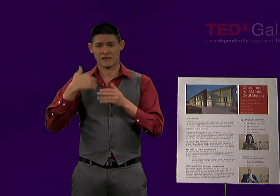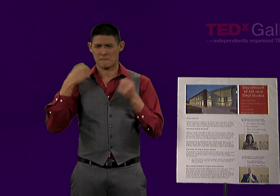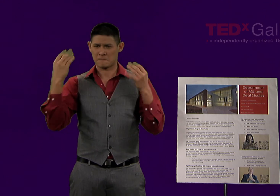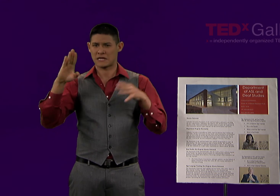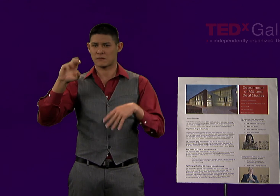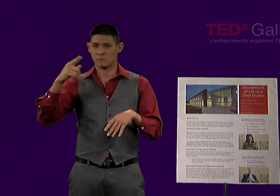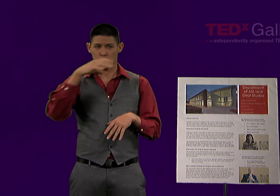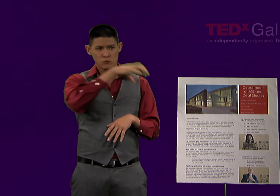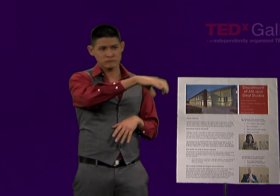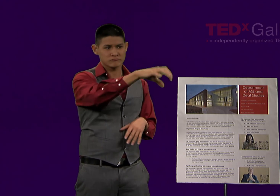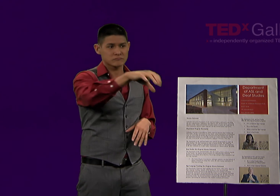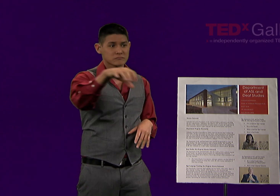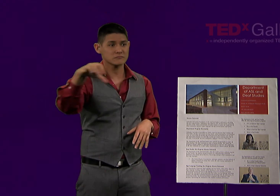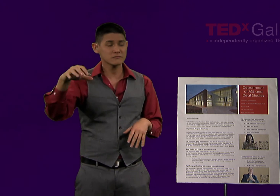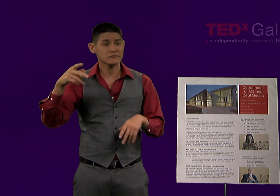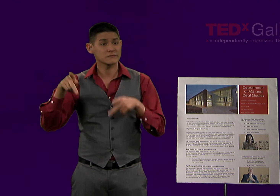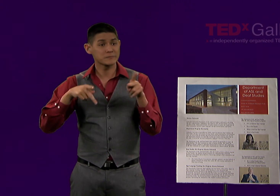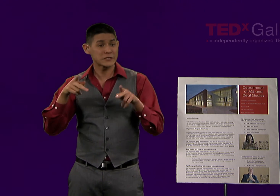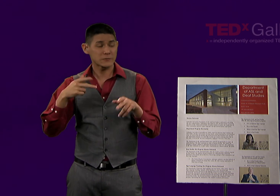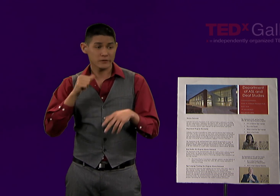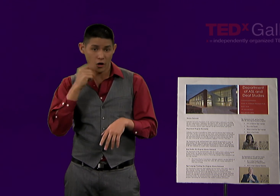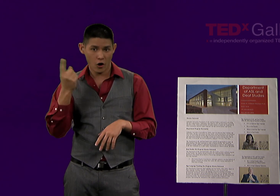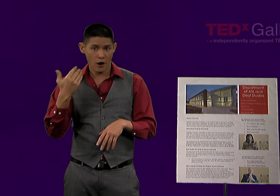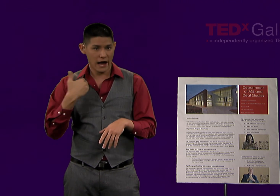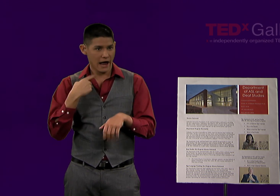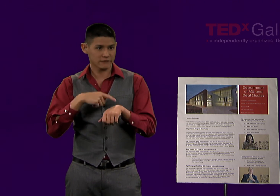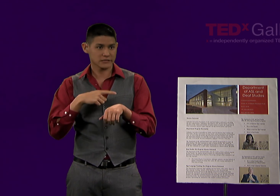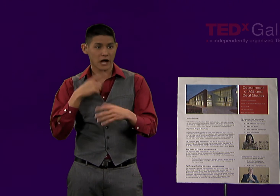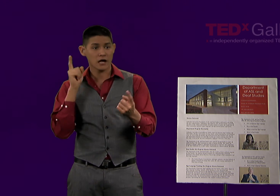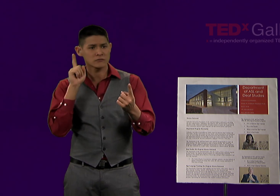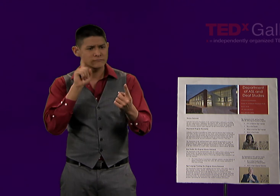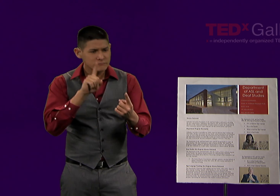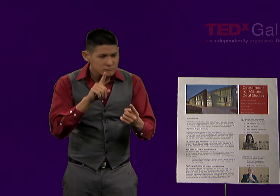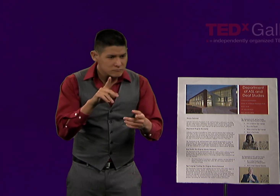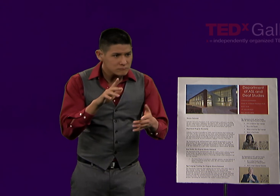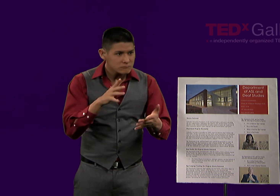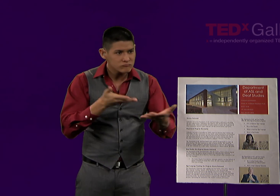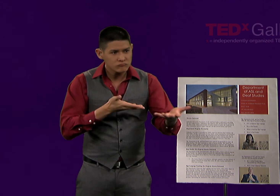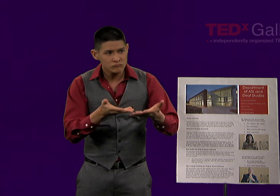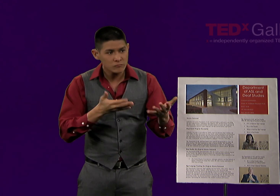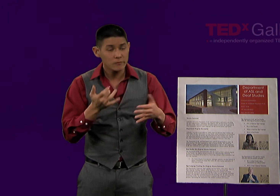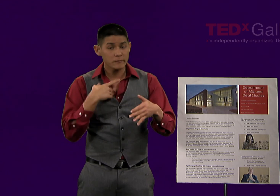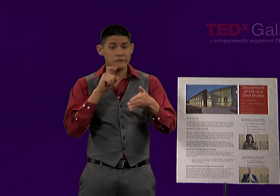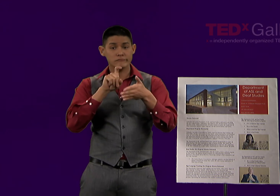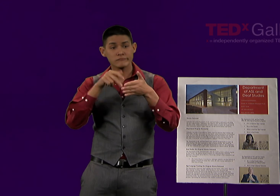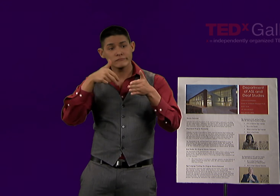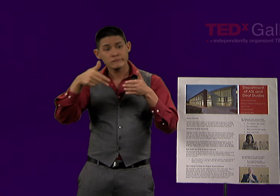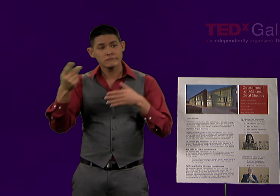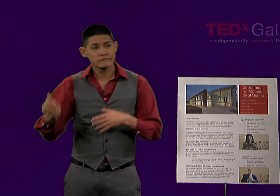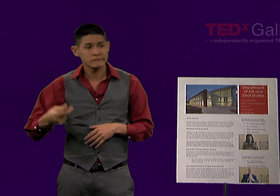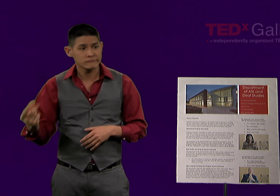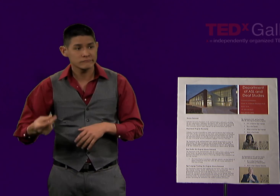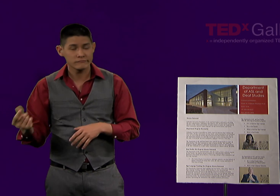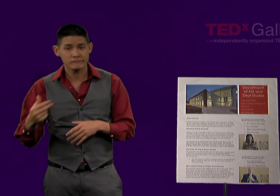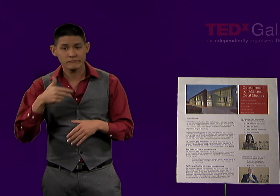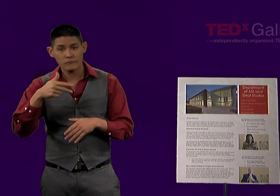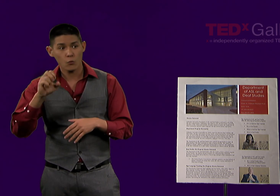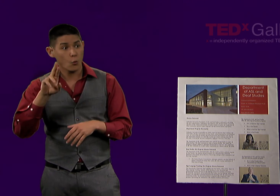very oftentimes, they're littered with booths all over the place, and not everyone will have time to go through all of the booths,